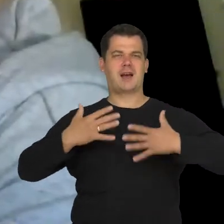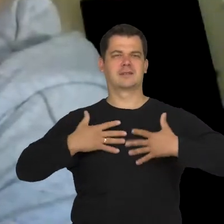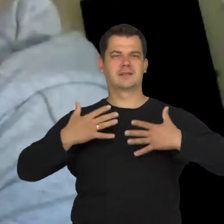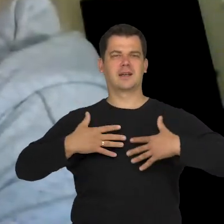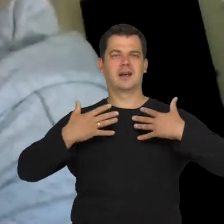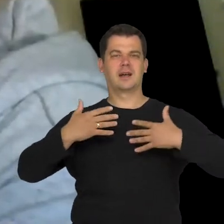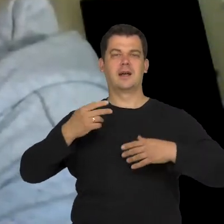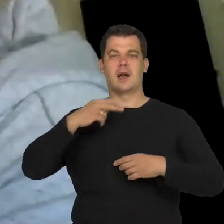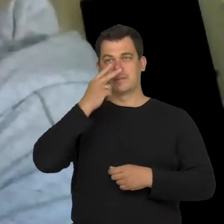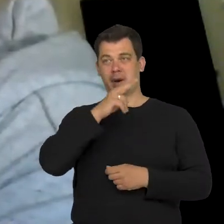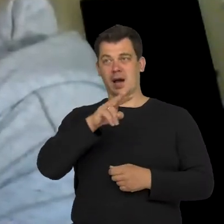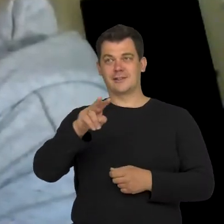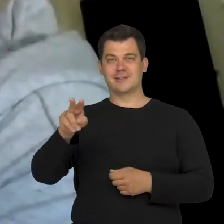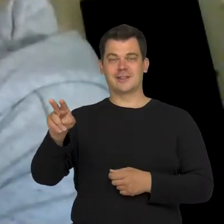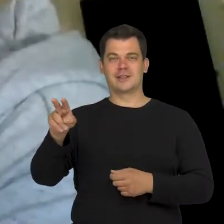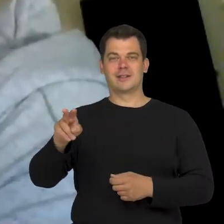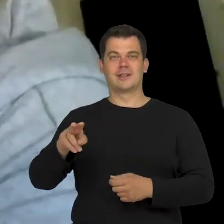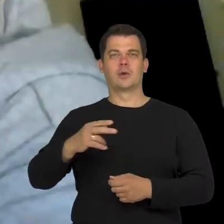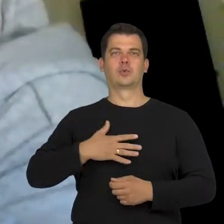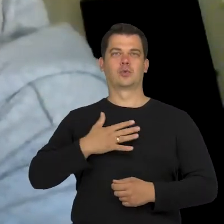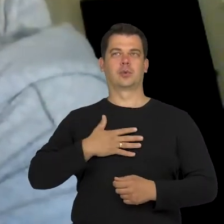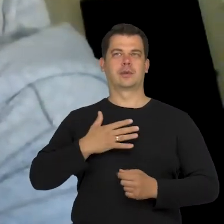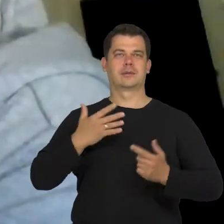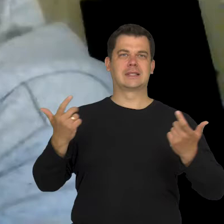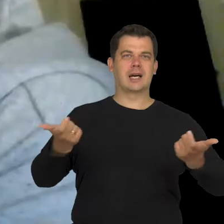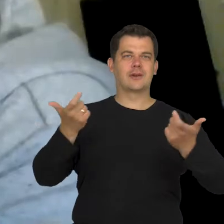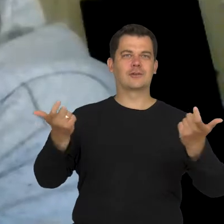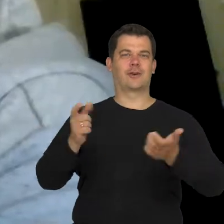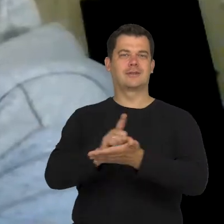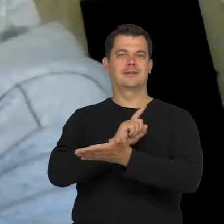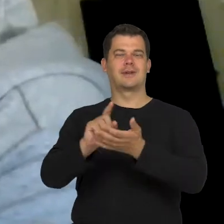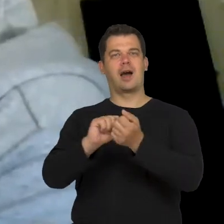When I look, and I feel threatened somehow or when I don't like something